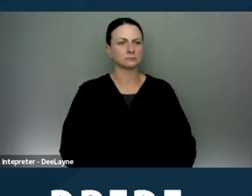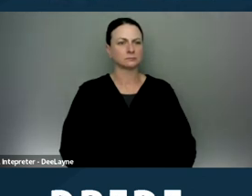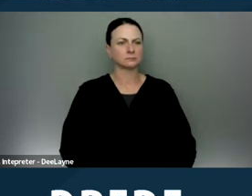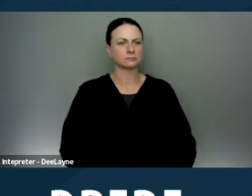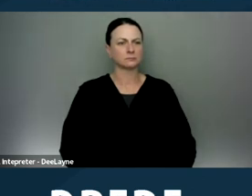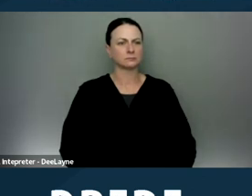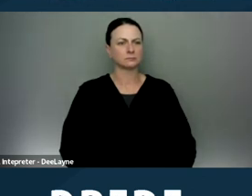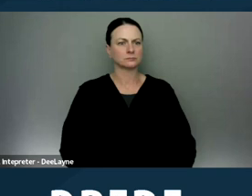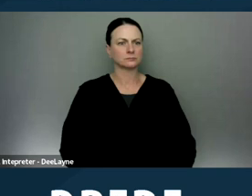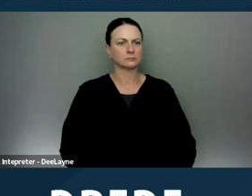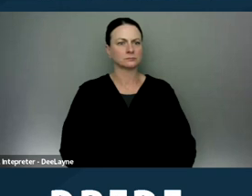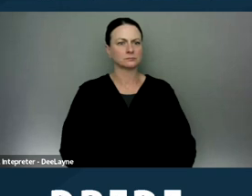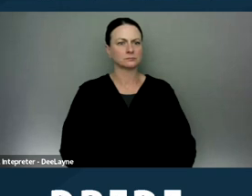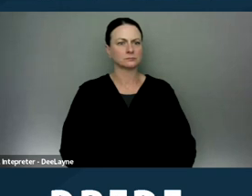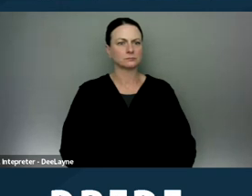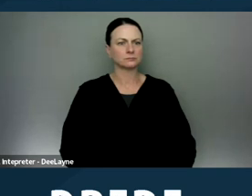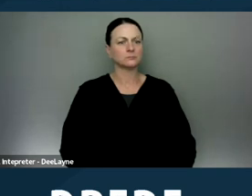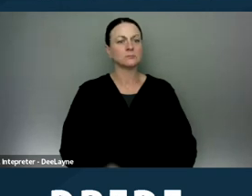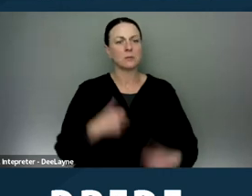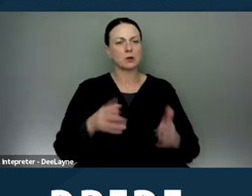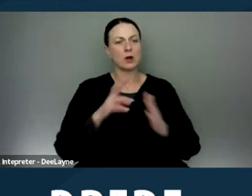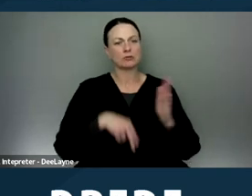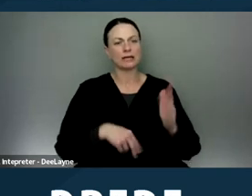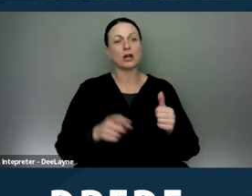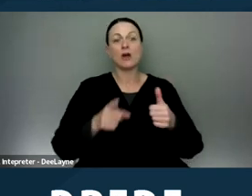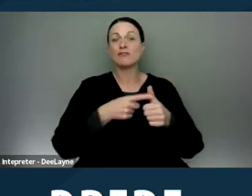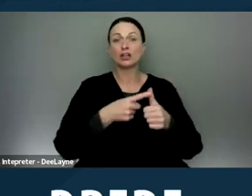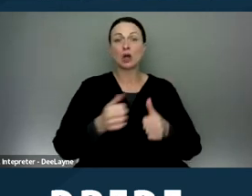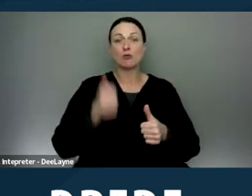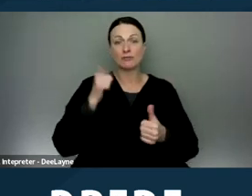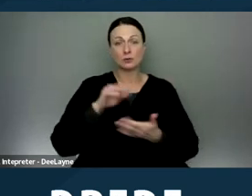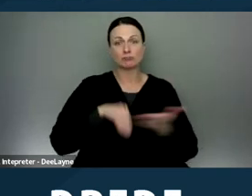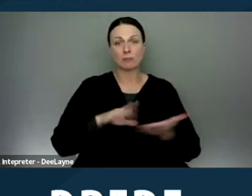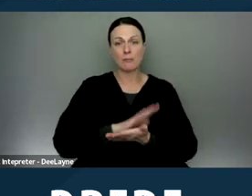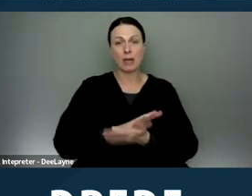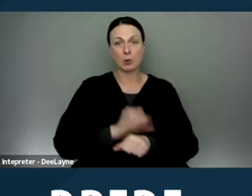So, and I'm gonna read the list. The first is refusing to complete paperwork or delaying paperwork.